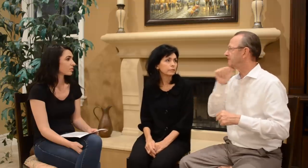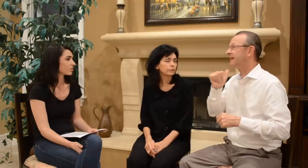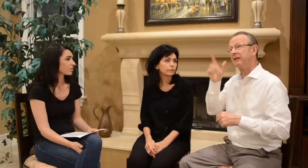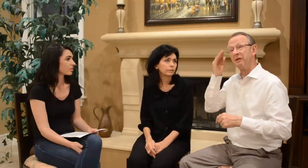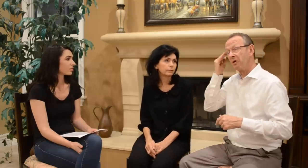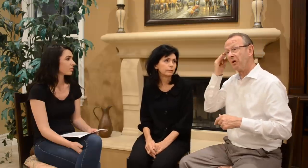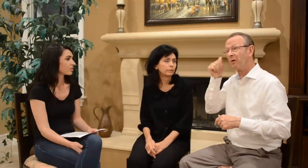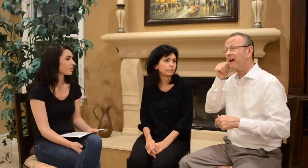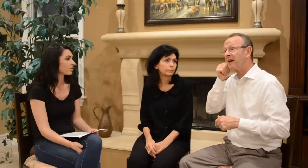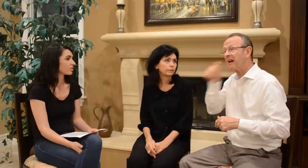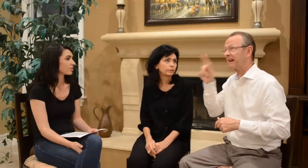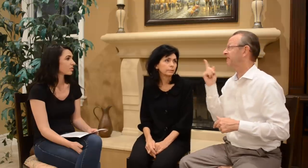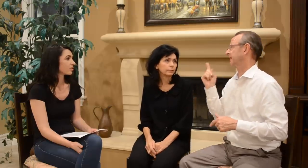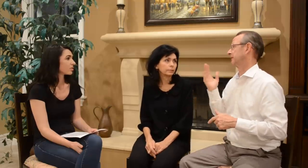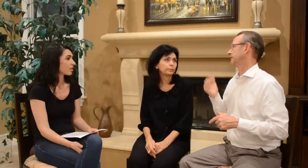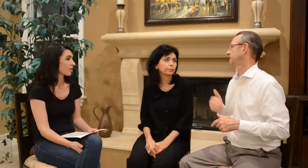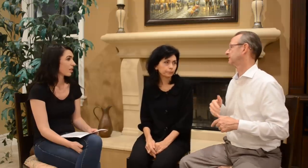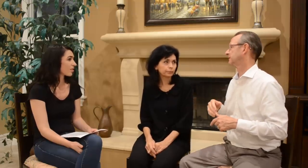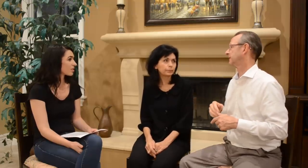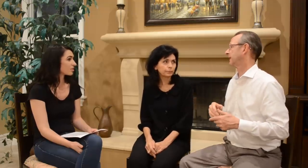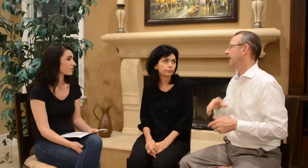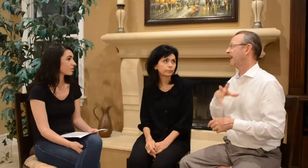We didn’t know anything.